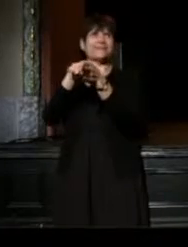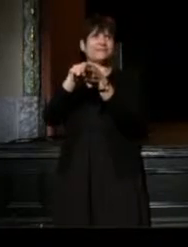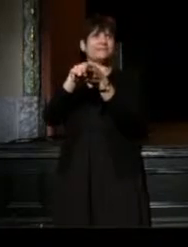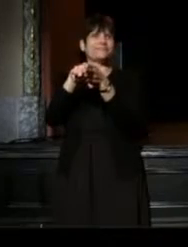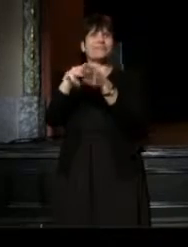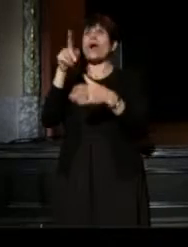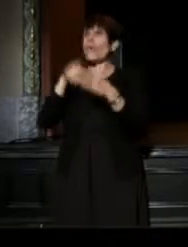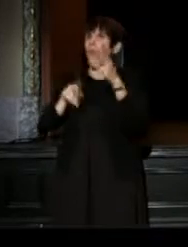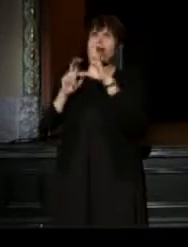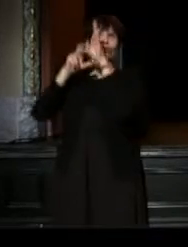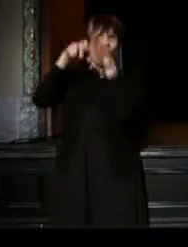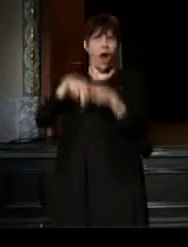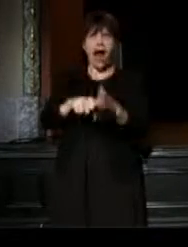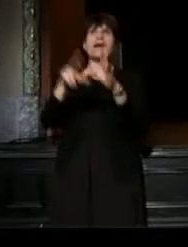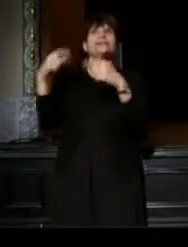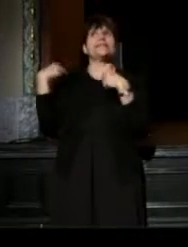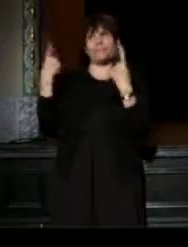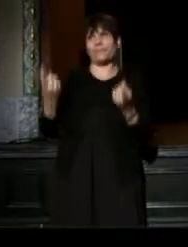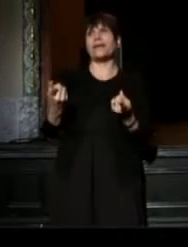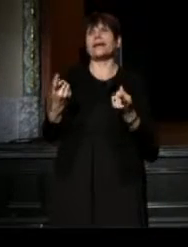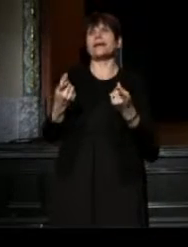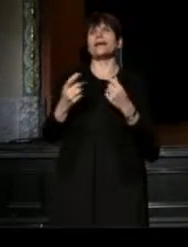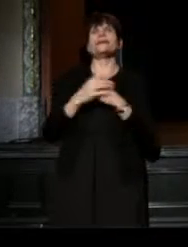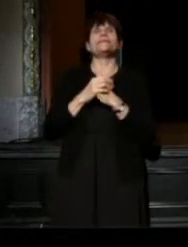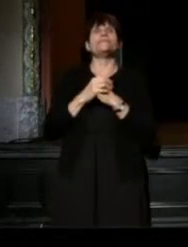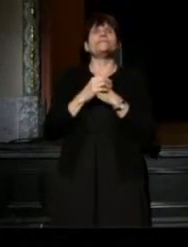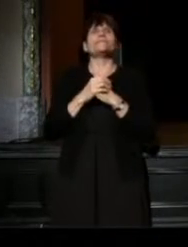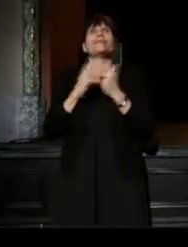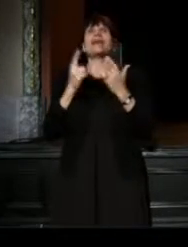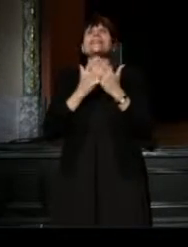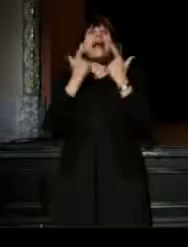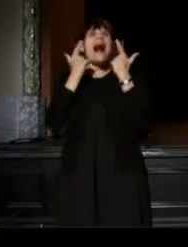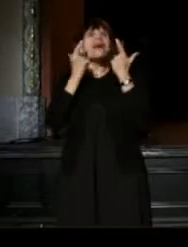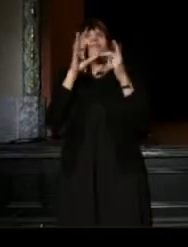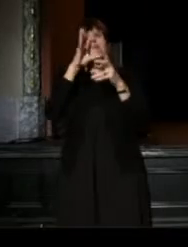What a ride has been! Life it's a dream inside of a dream, ladies and gentlemen,